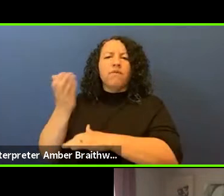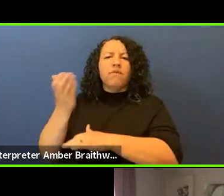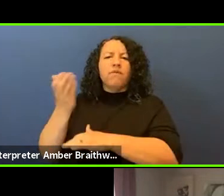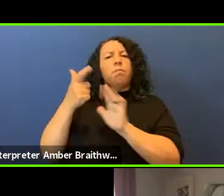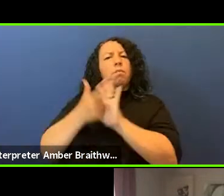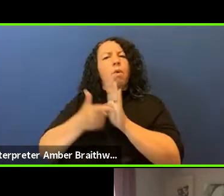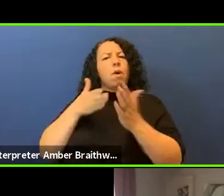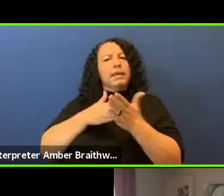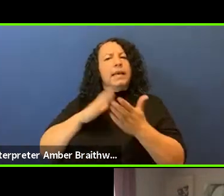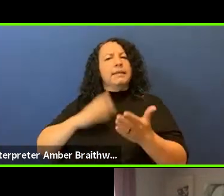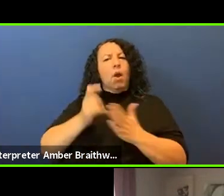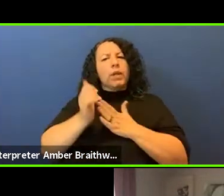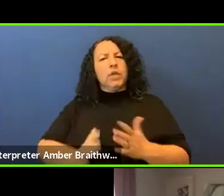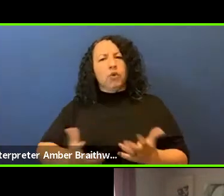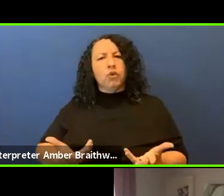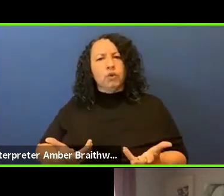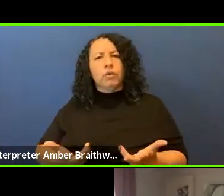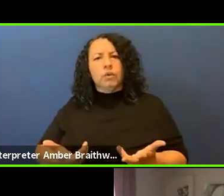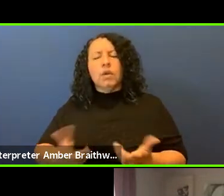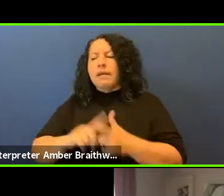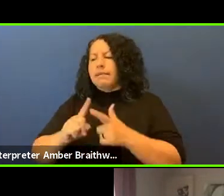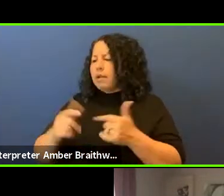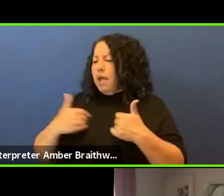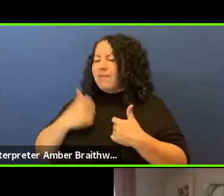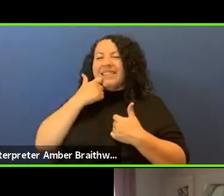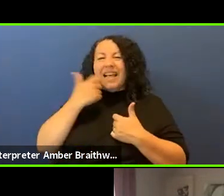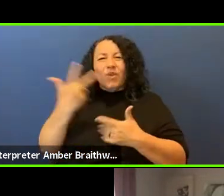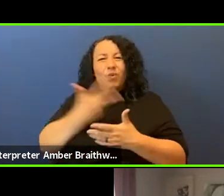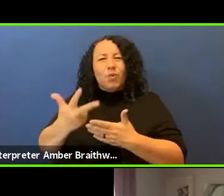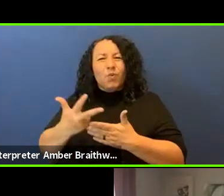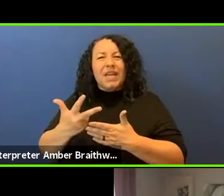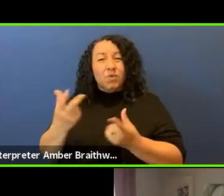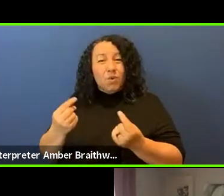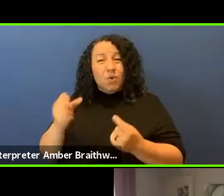Then you have in just the last three weeks a SWAT team was called out for a